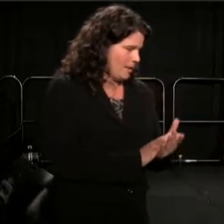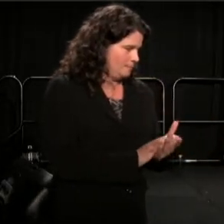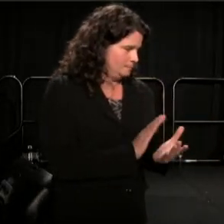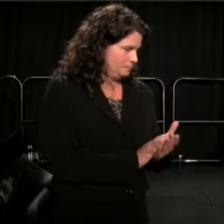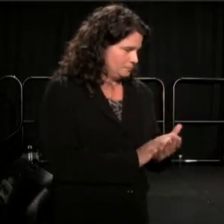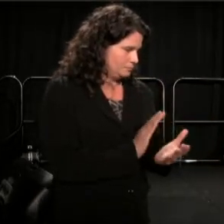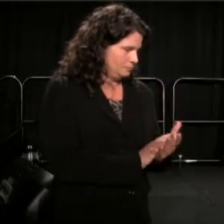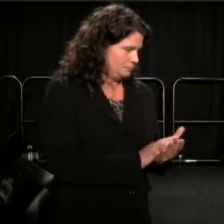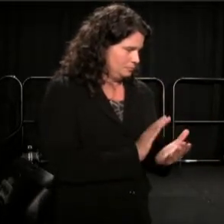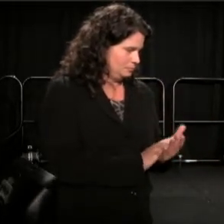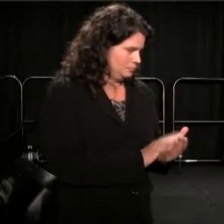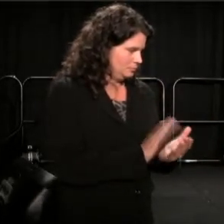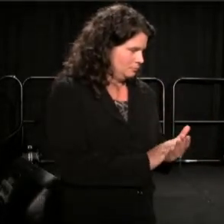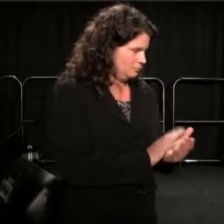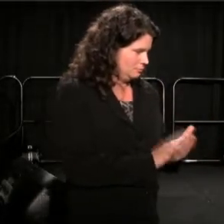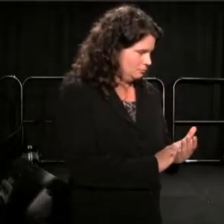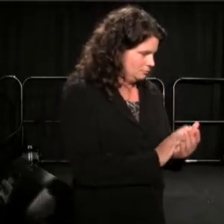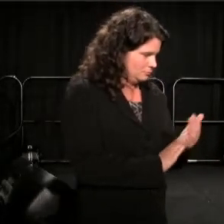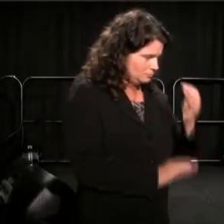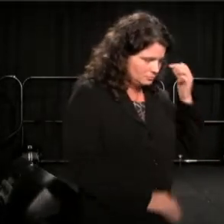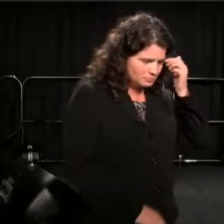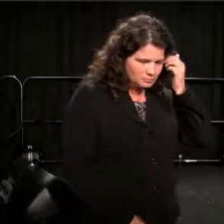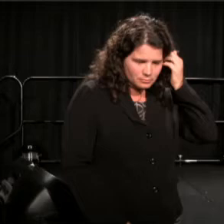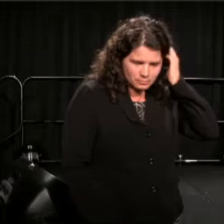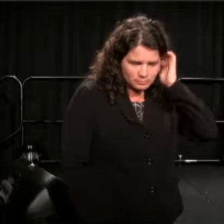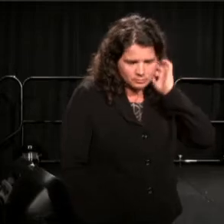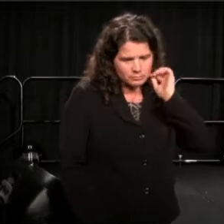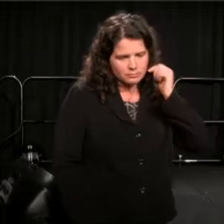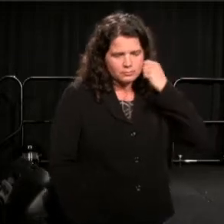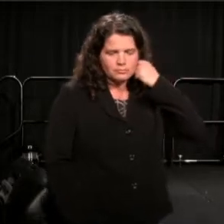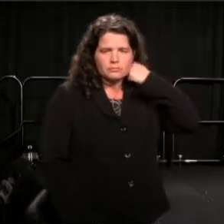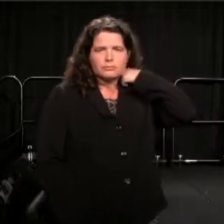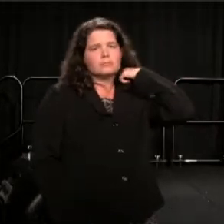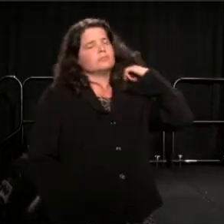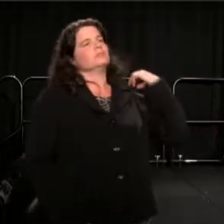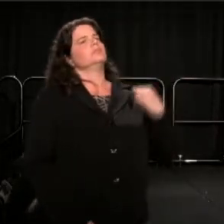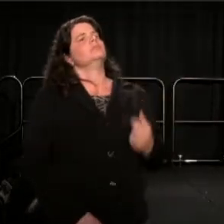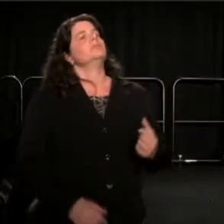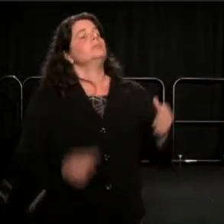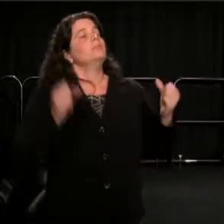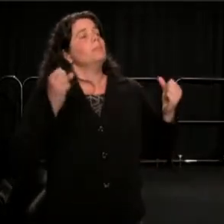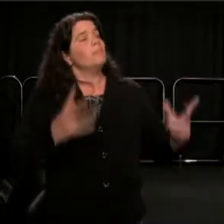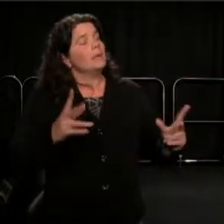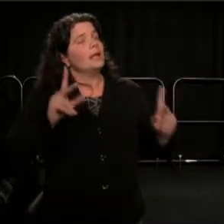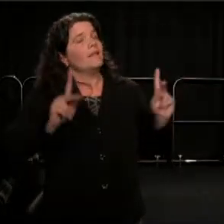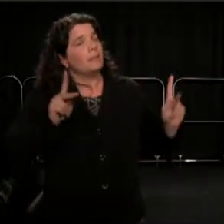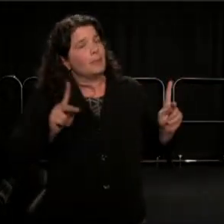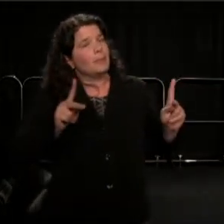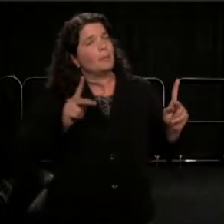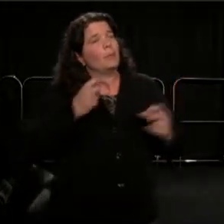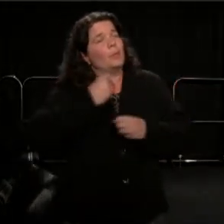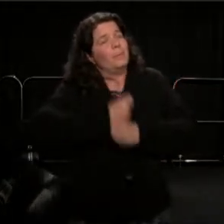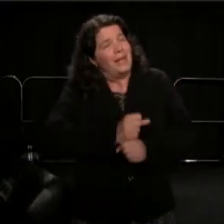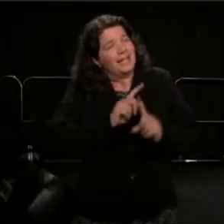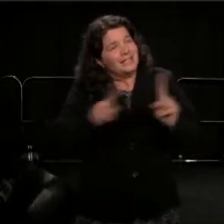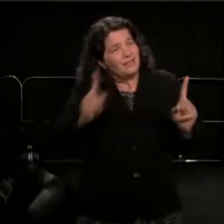(Anna) A lot of the people, a lot of the people making a difference in these communities saving lives or doing so with very little,